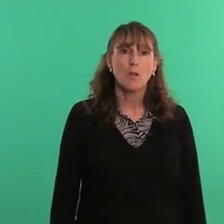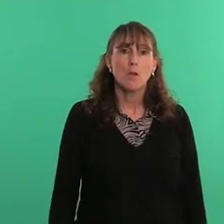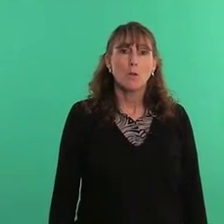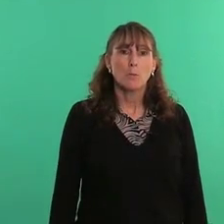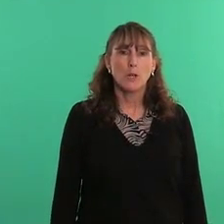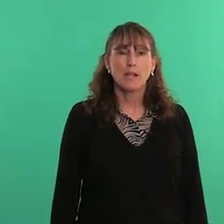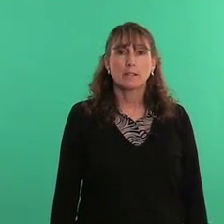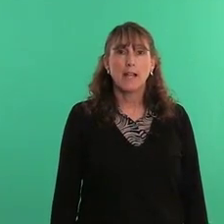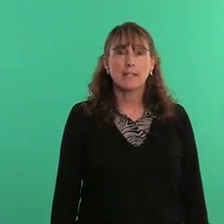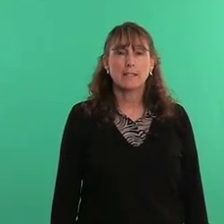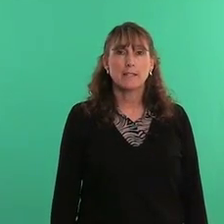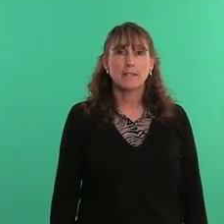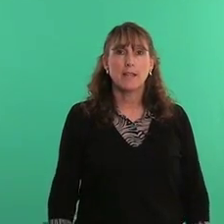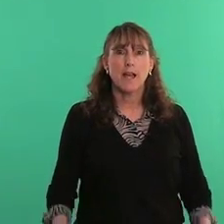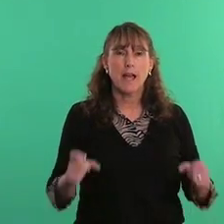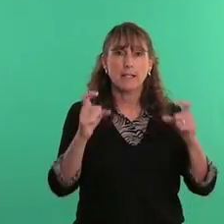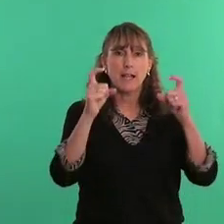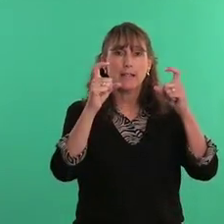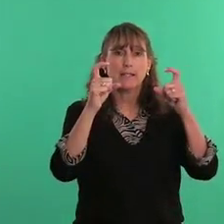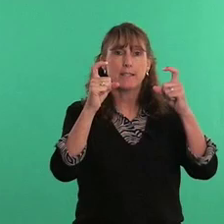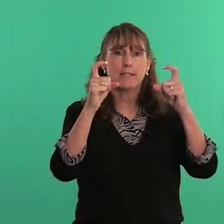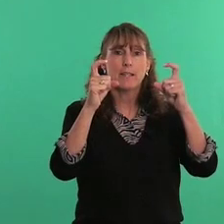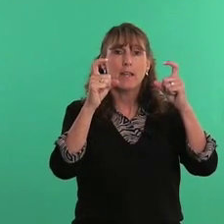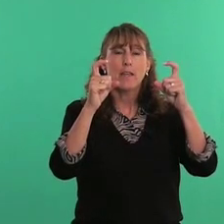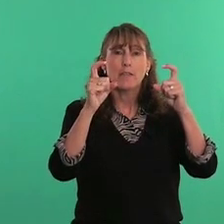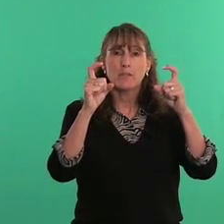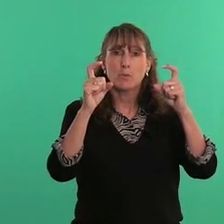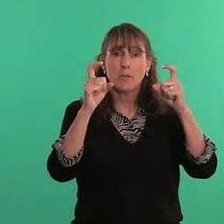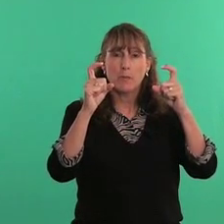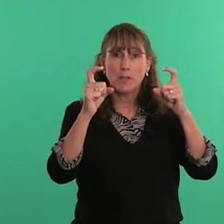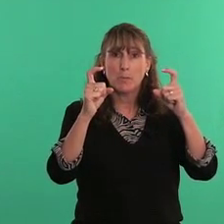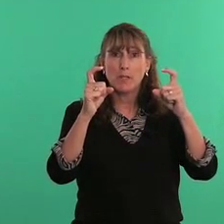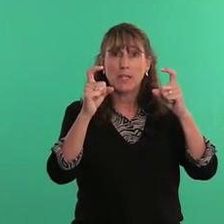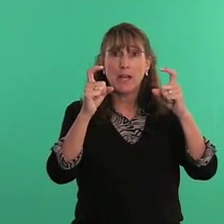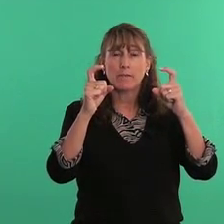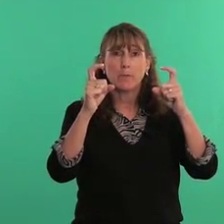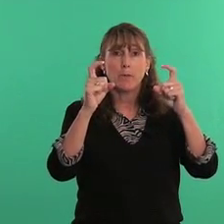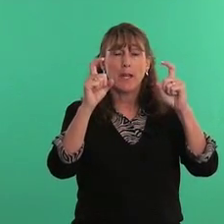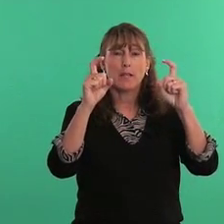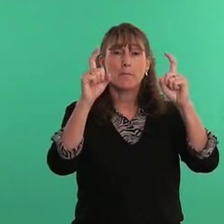put on glasses eye-glasses, this would also be a noun for a pair